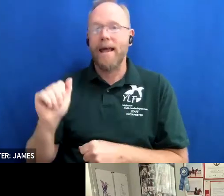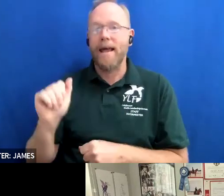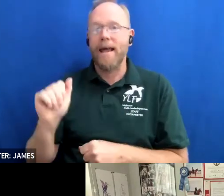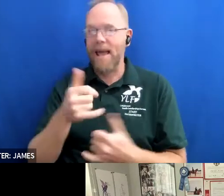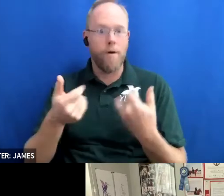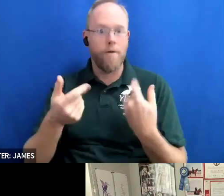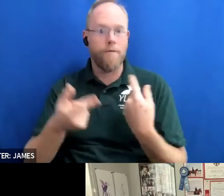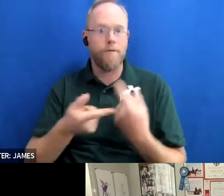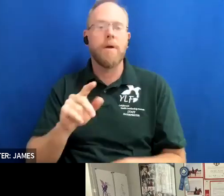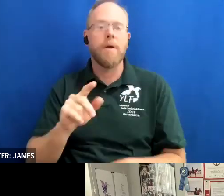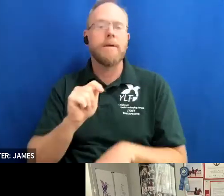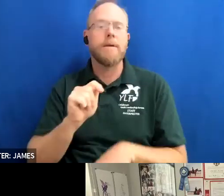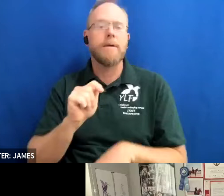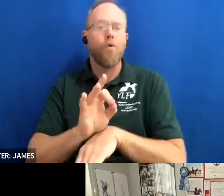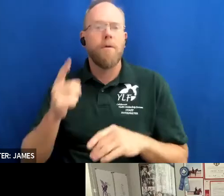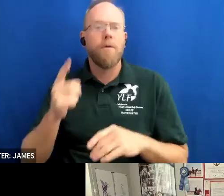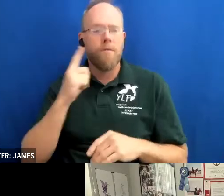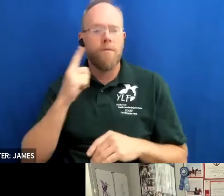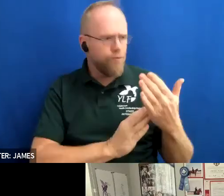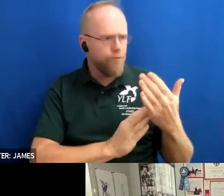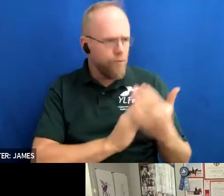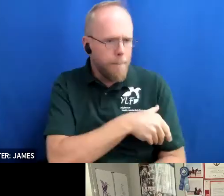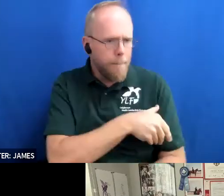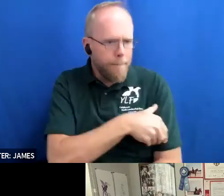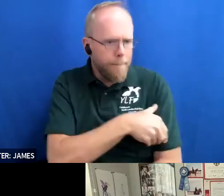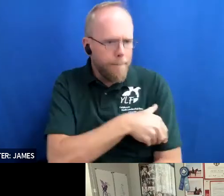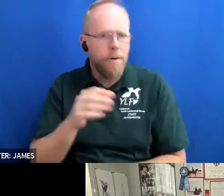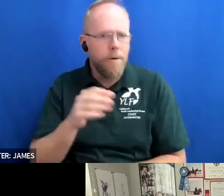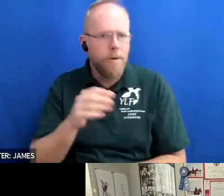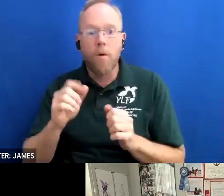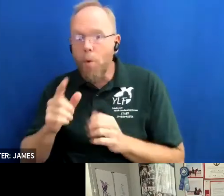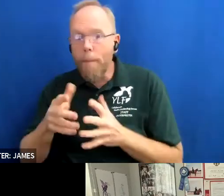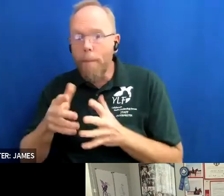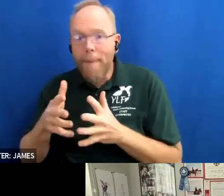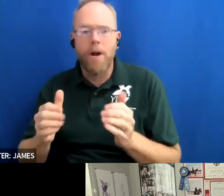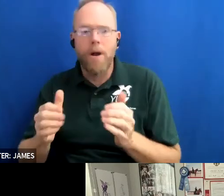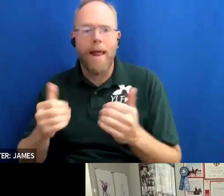on the rights and empowerment of americans with disabilities today jennifer is an educator and